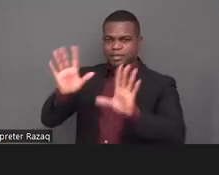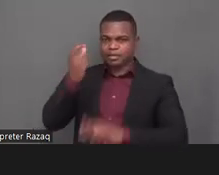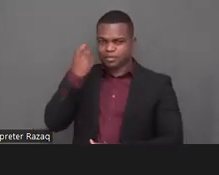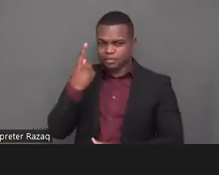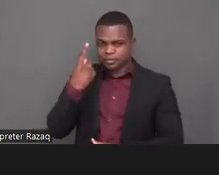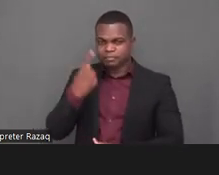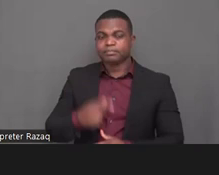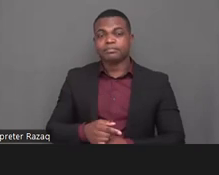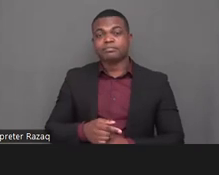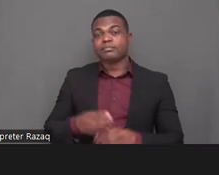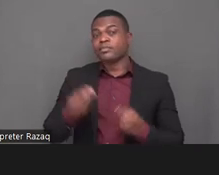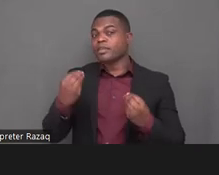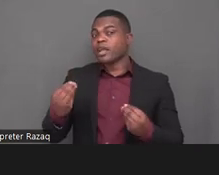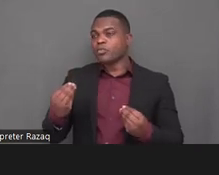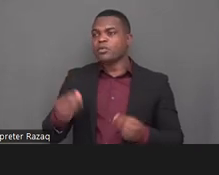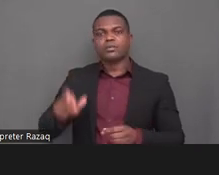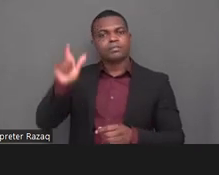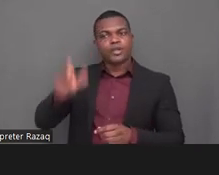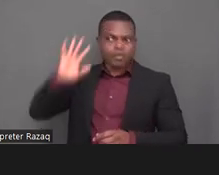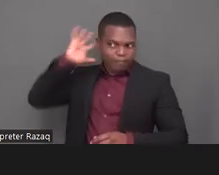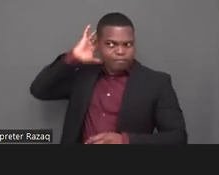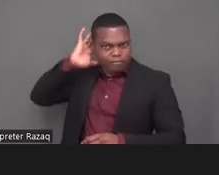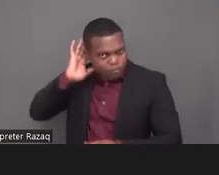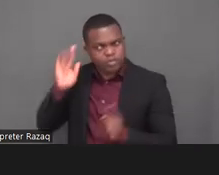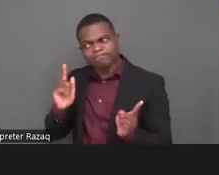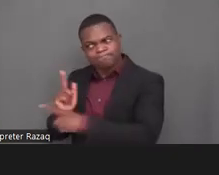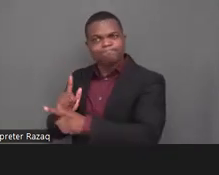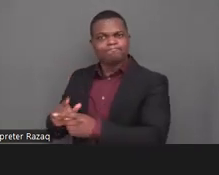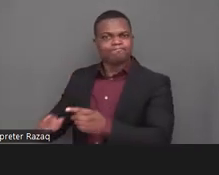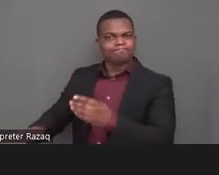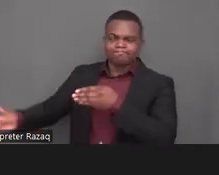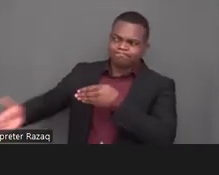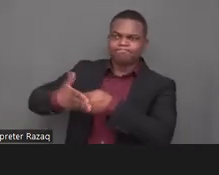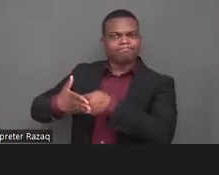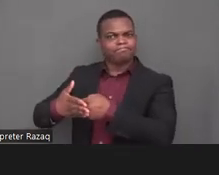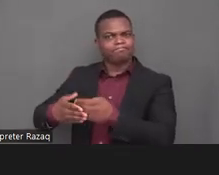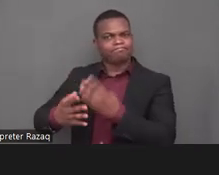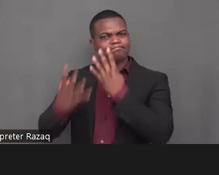of inadequate standard of living denial of the right to home and family life and more